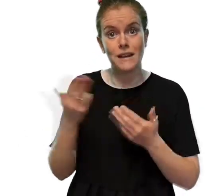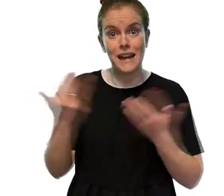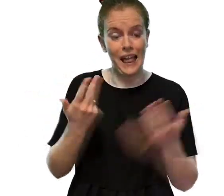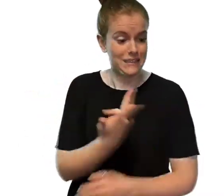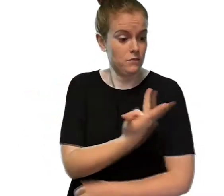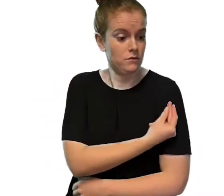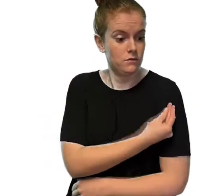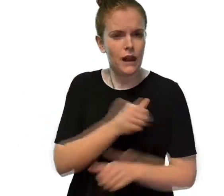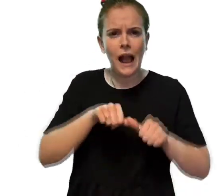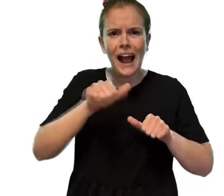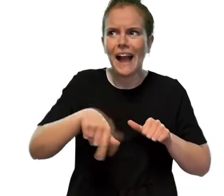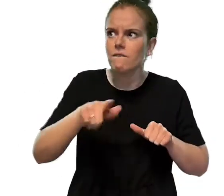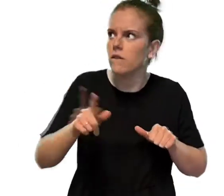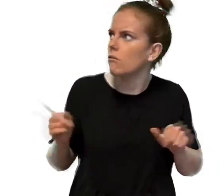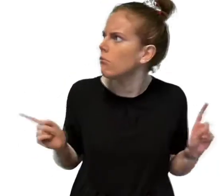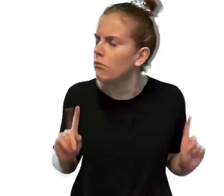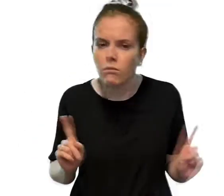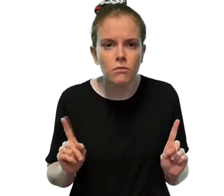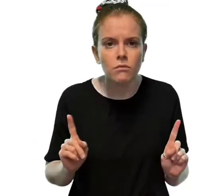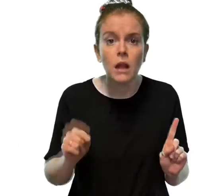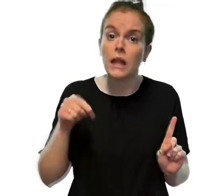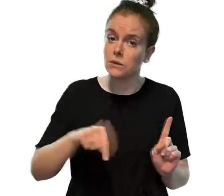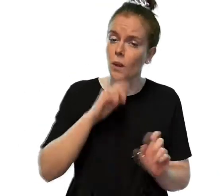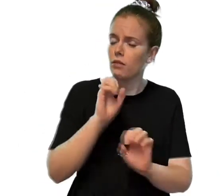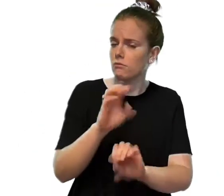This explains what happens next.